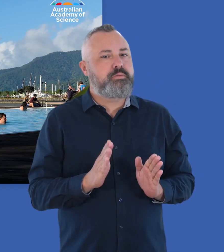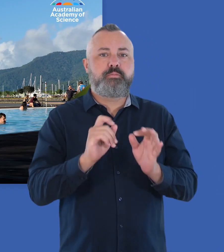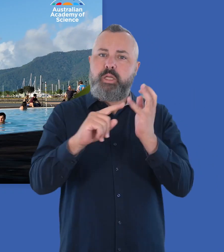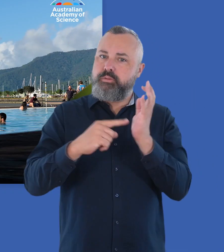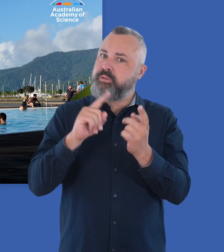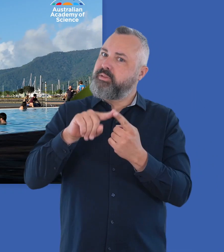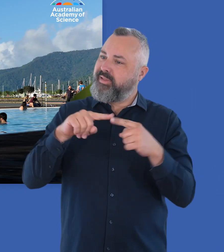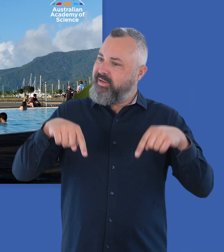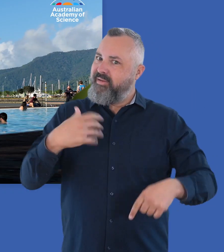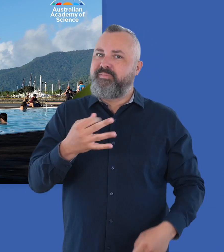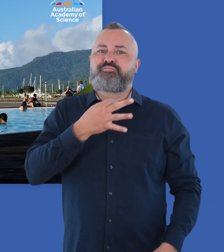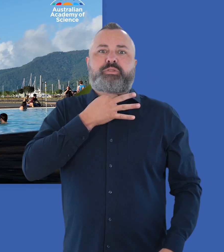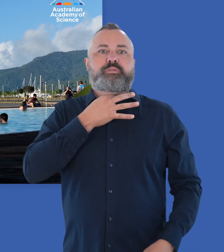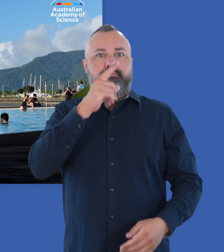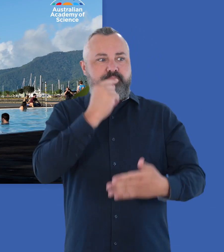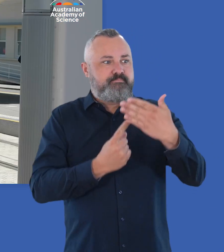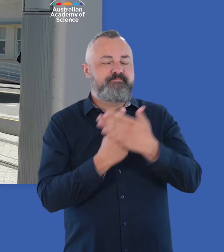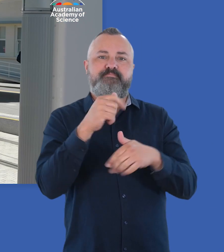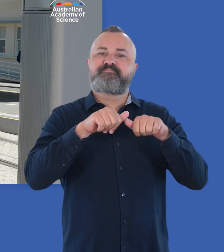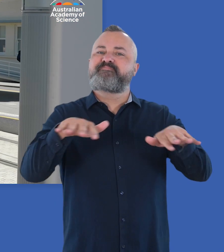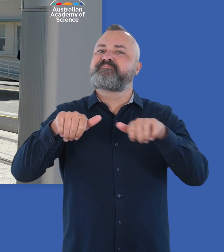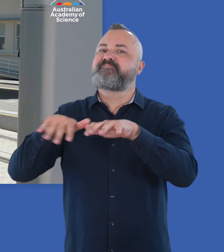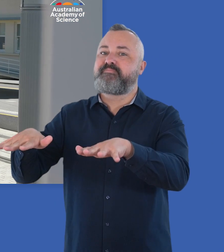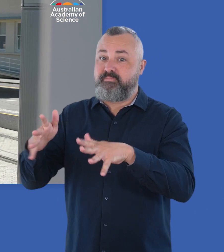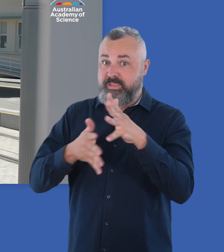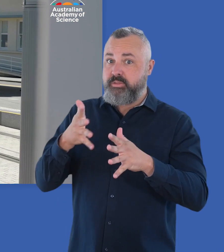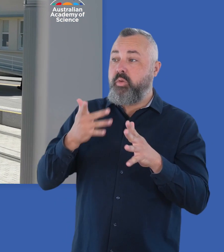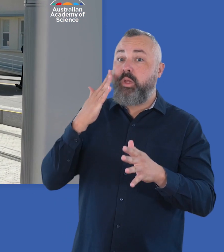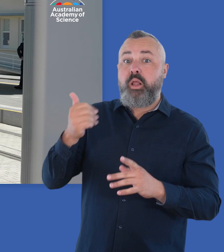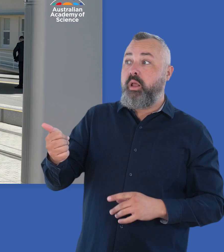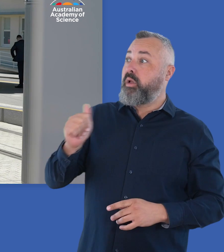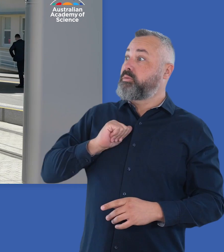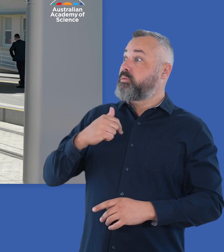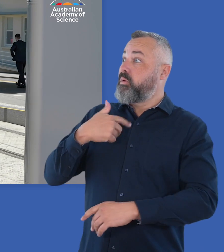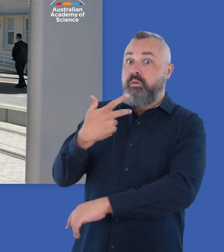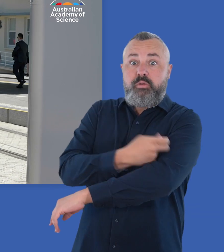compared to the rest of the world. But we are at risk of outbreaks and getting vaccinated